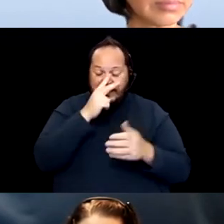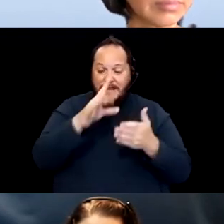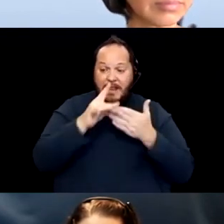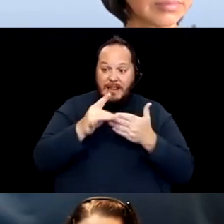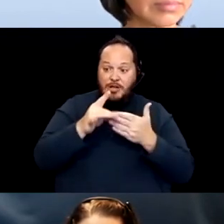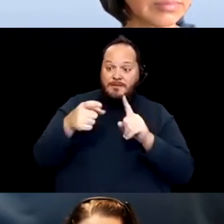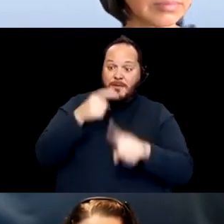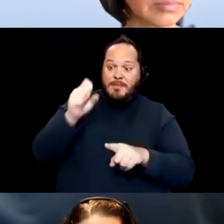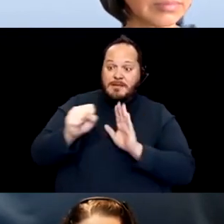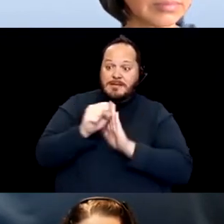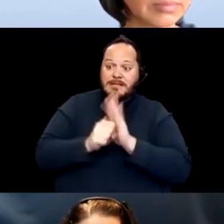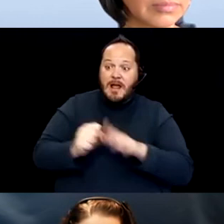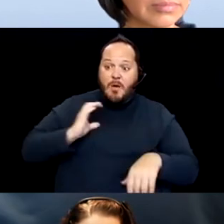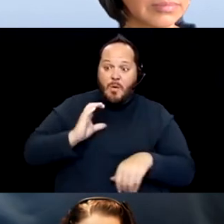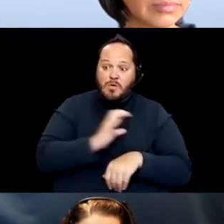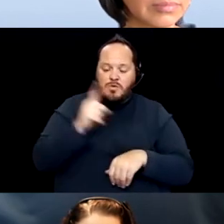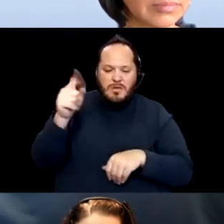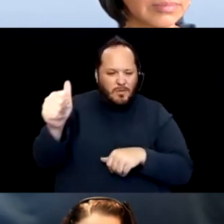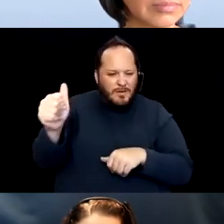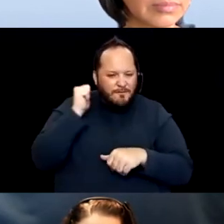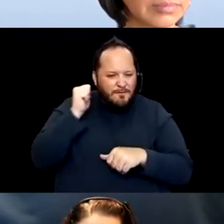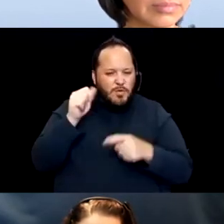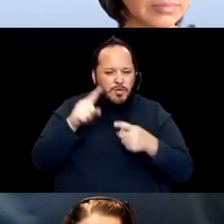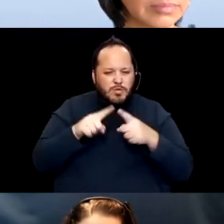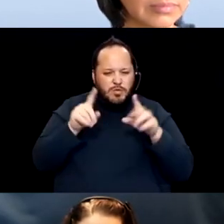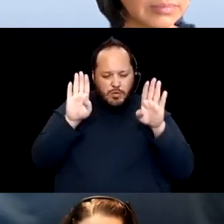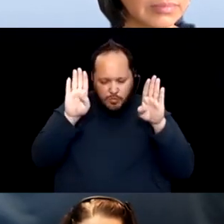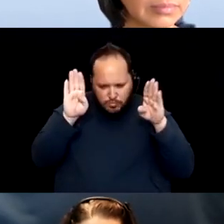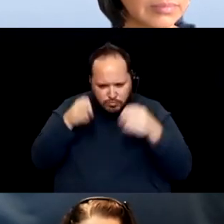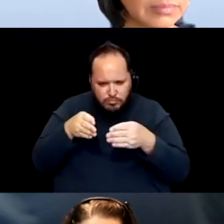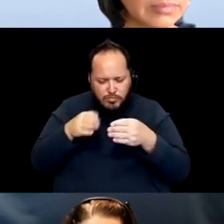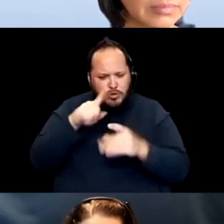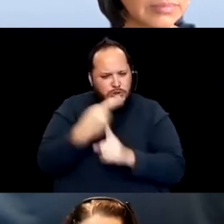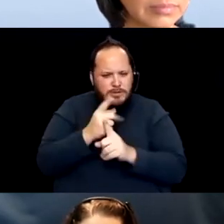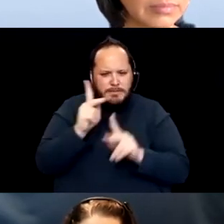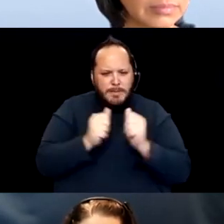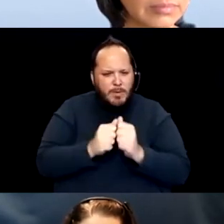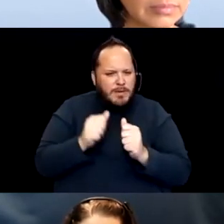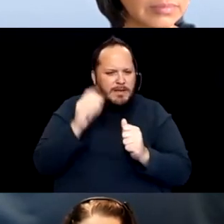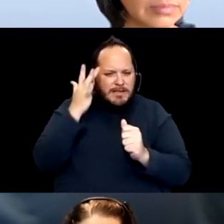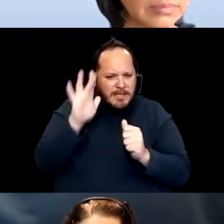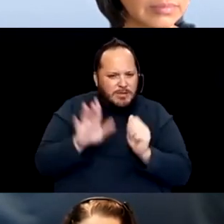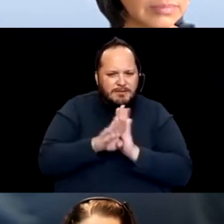refused to narrow its advocacy to just people with intellectual development disabilities. Instead we know,